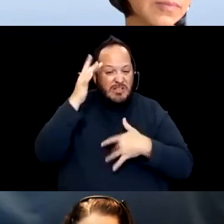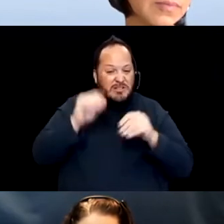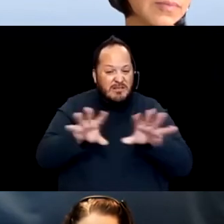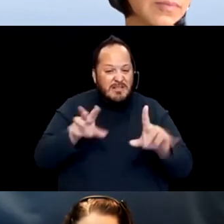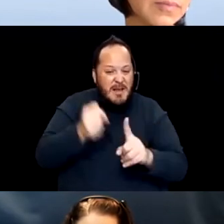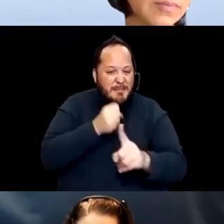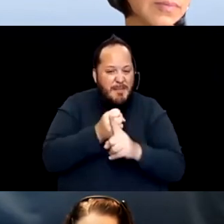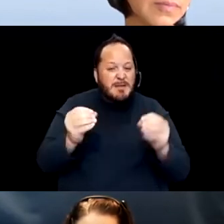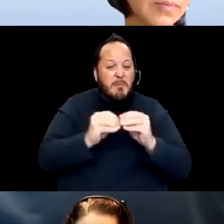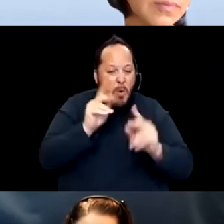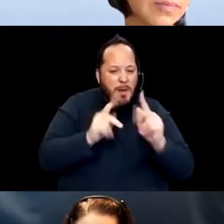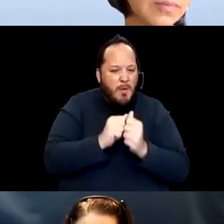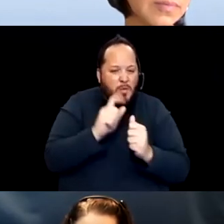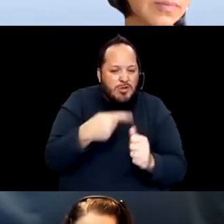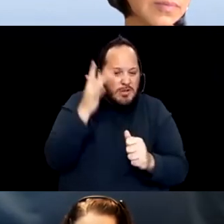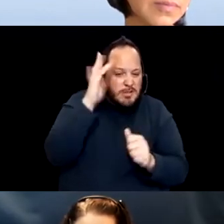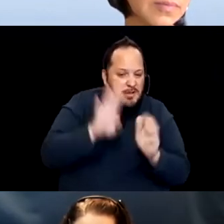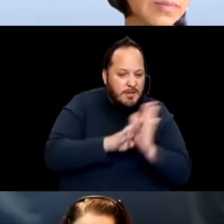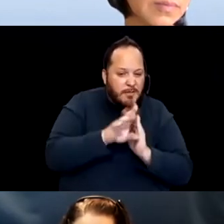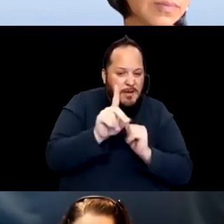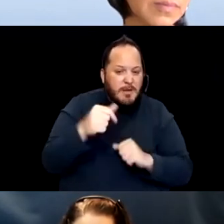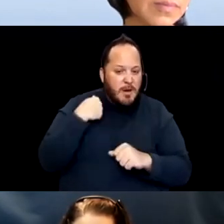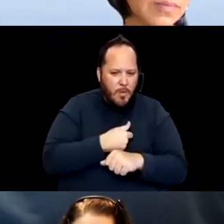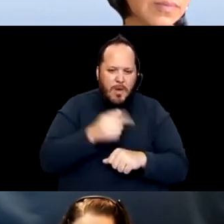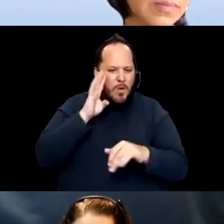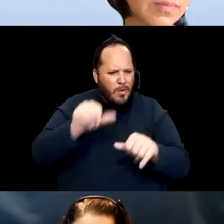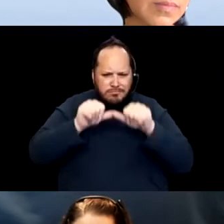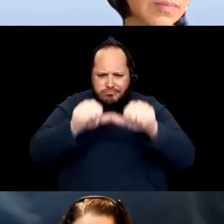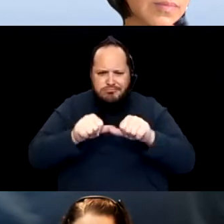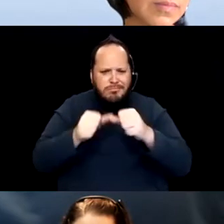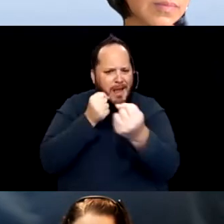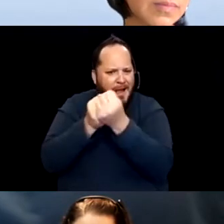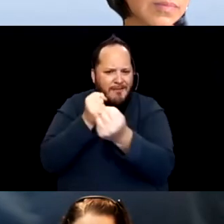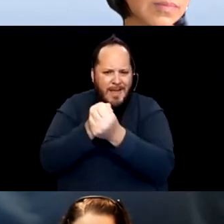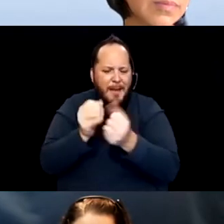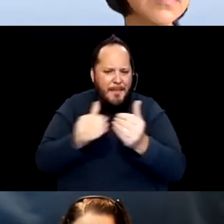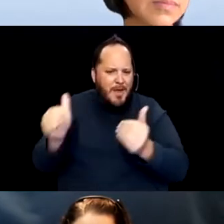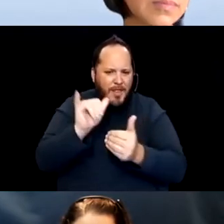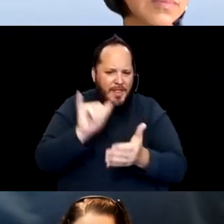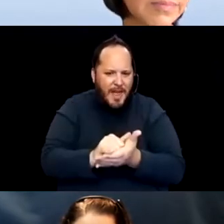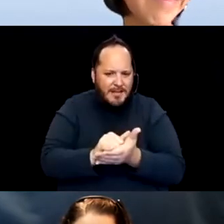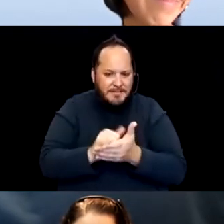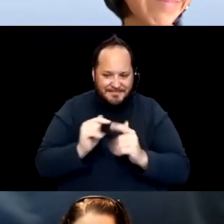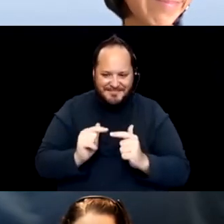with intellectual development disabilities. And we will stay continued to advocate beyond this. I could, I don't know if you could tell